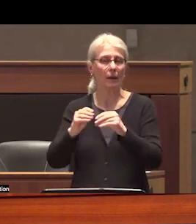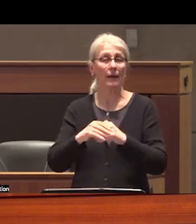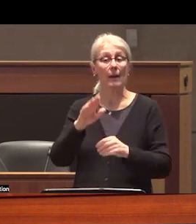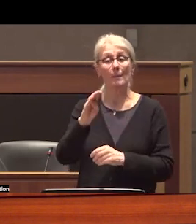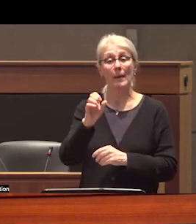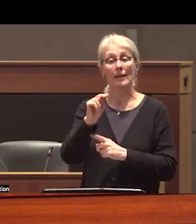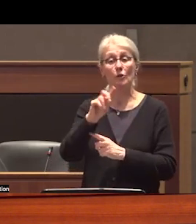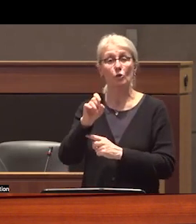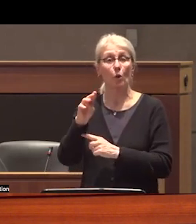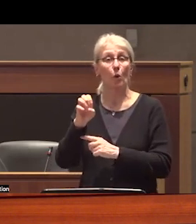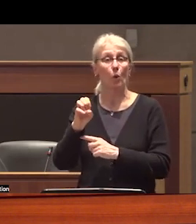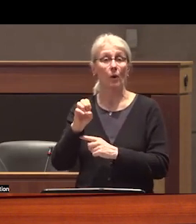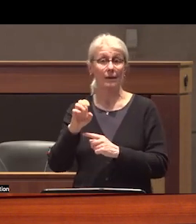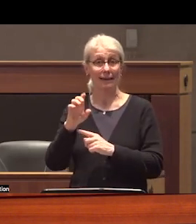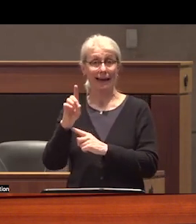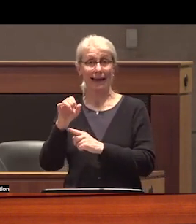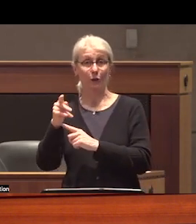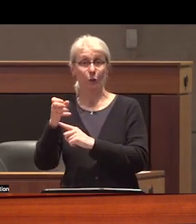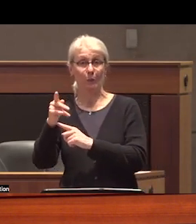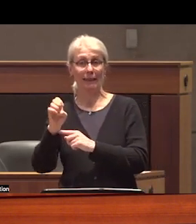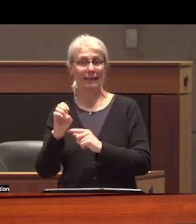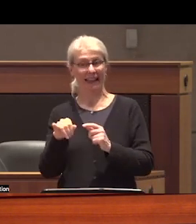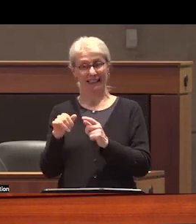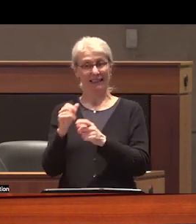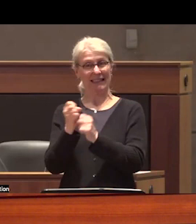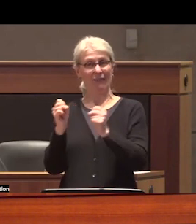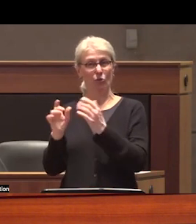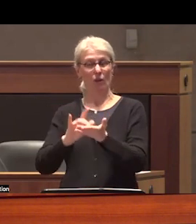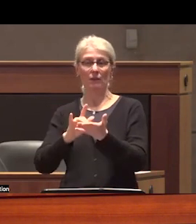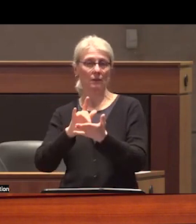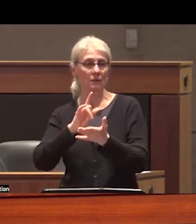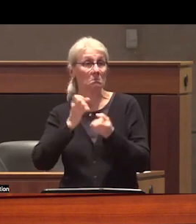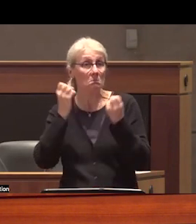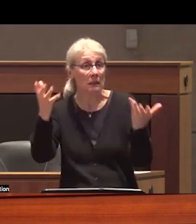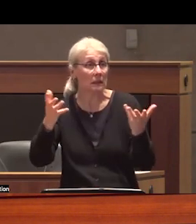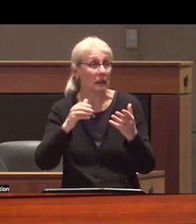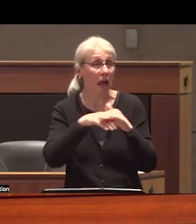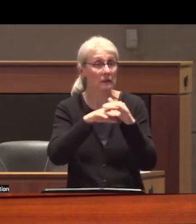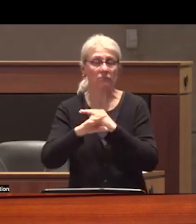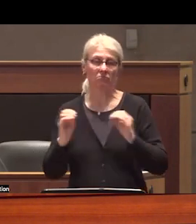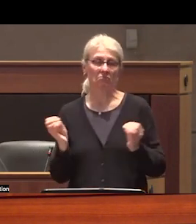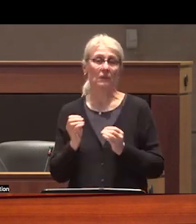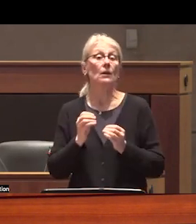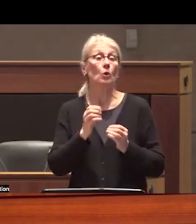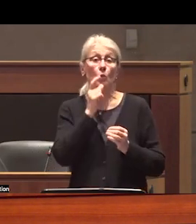exist but they are sorely lacking although many people who use drugs prefer to smoke their drugs